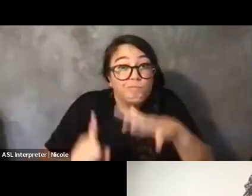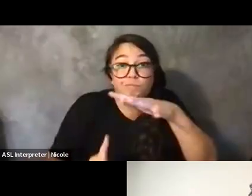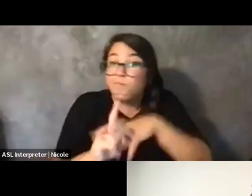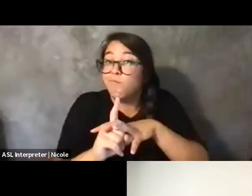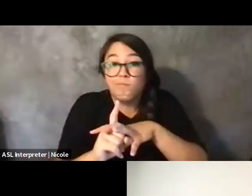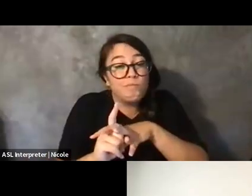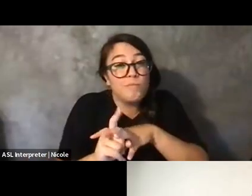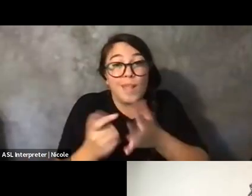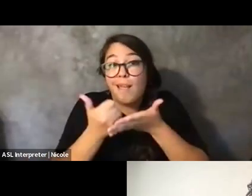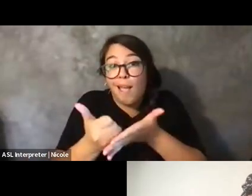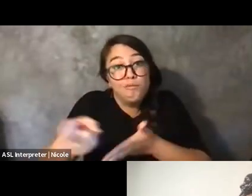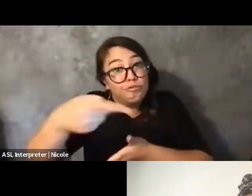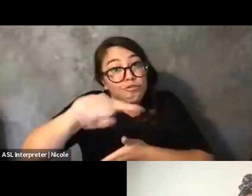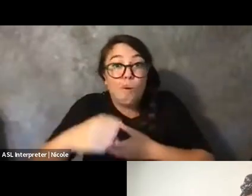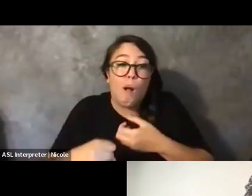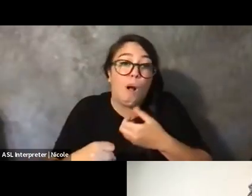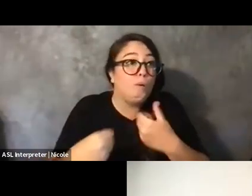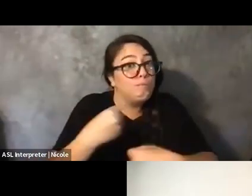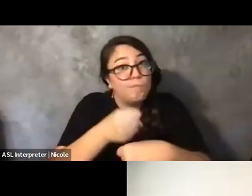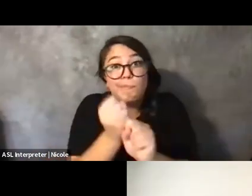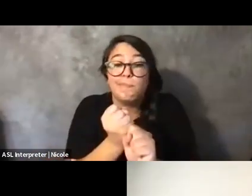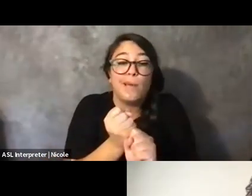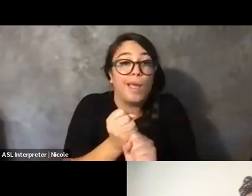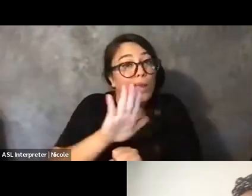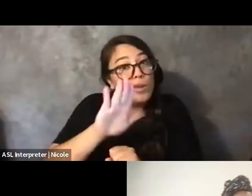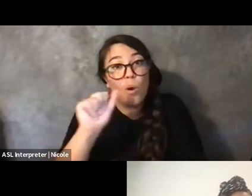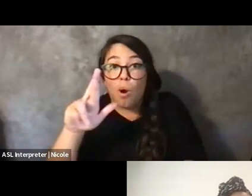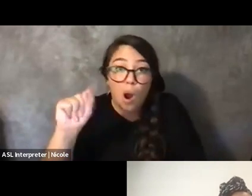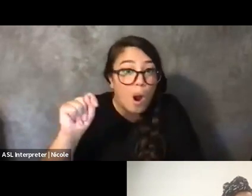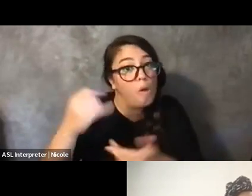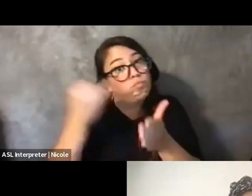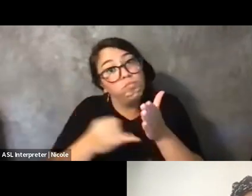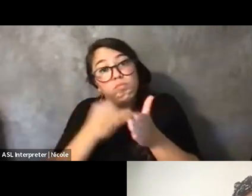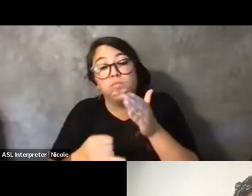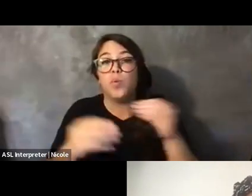to make what you're creating more accessible to the people that you prioritize or you're centering?